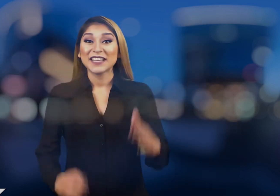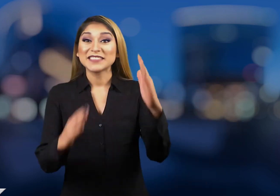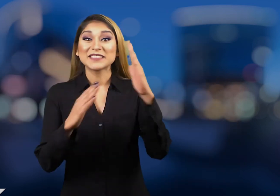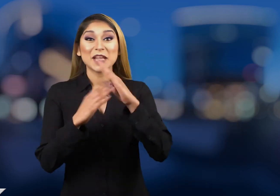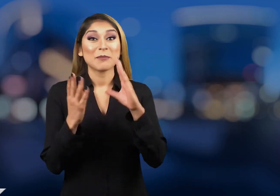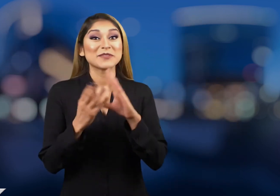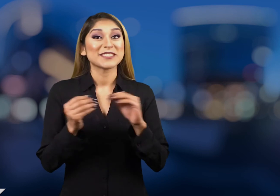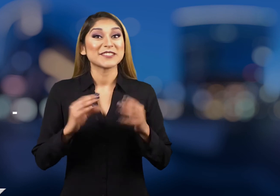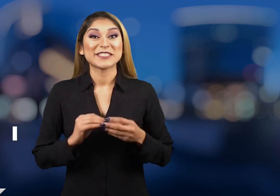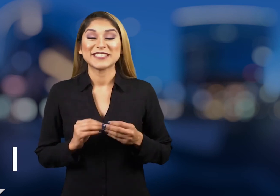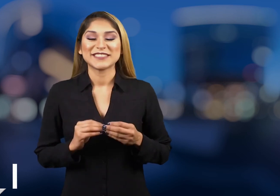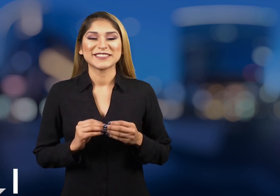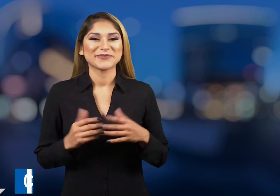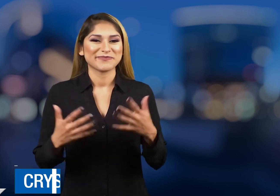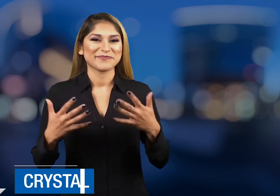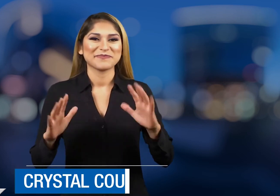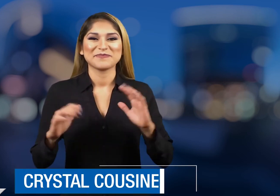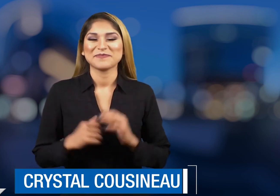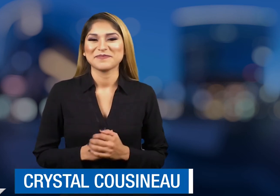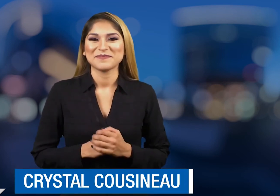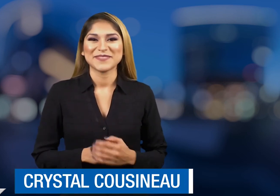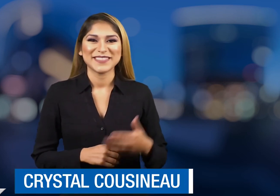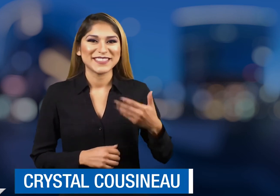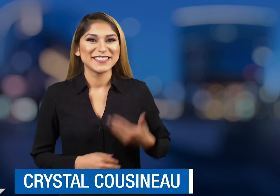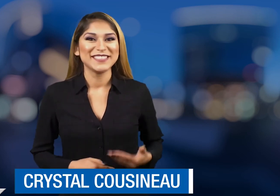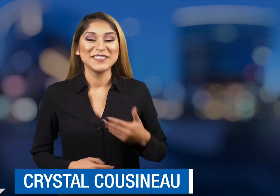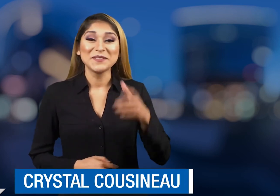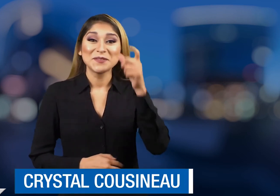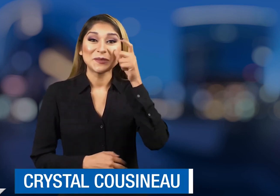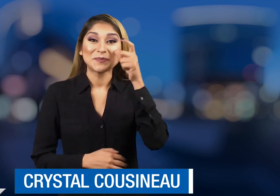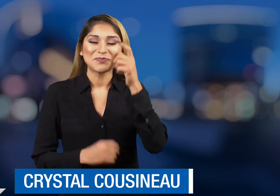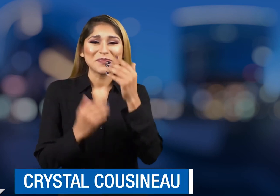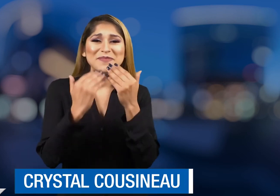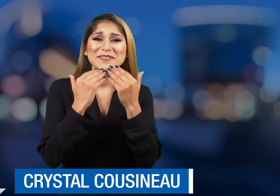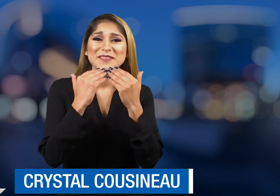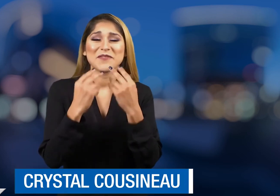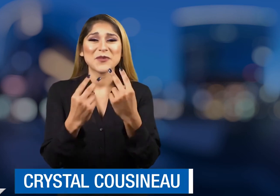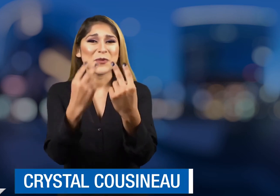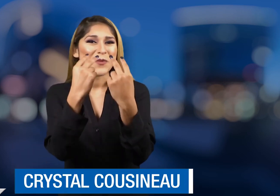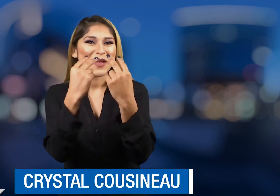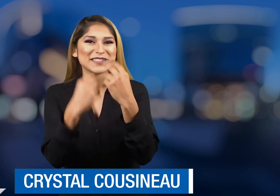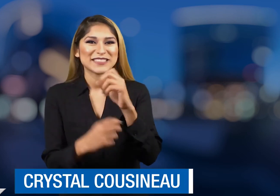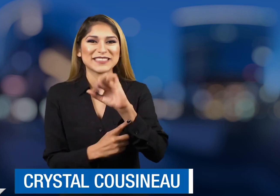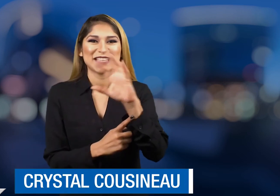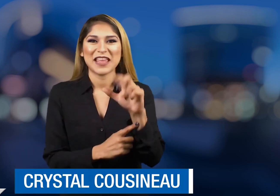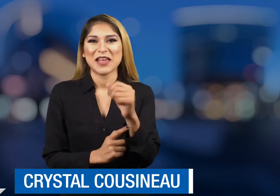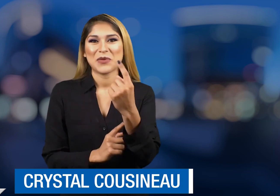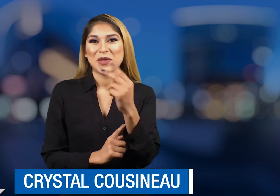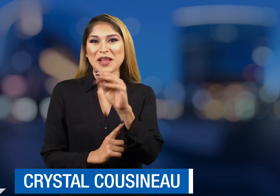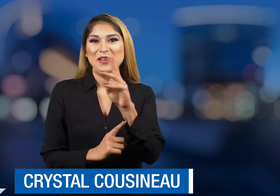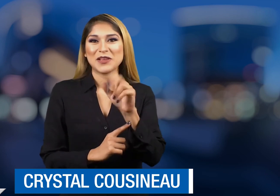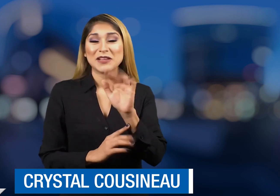And those are your top stories for today. I am Crystal Cousineau. Thank you for watching Sign1News.